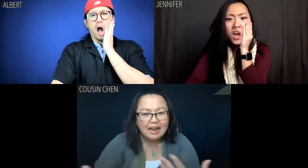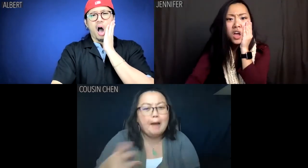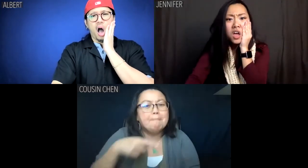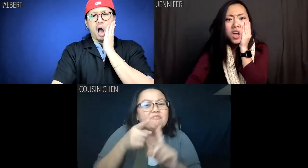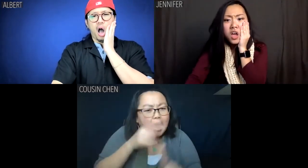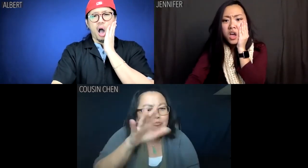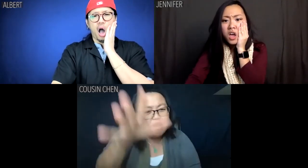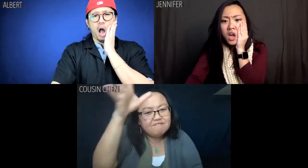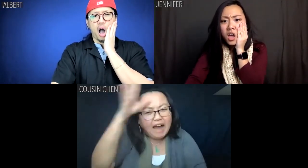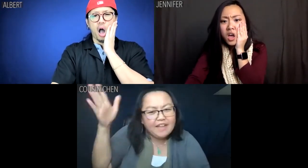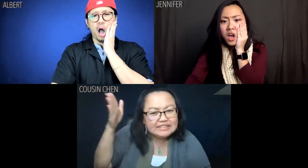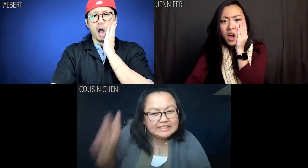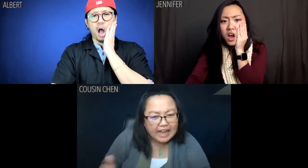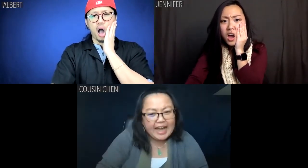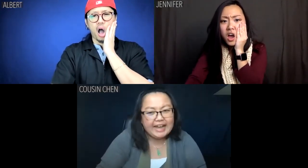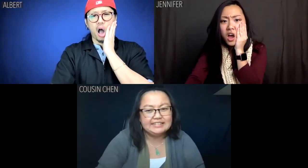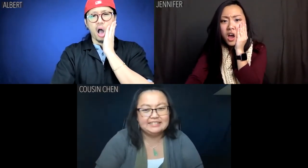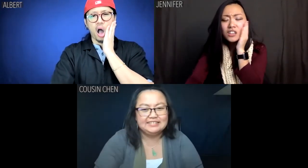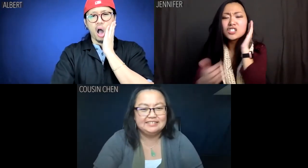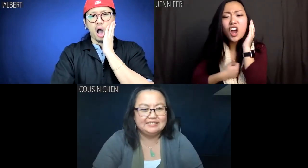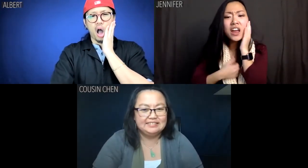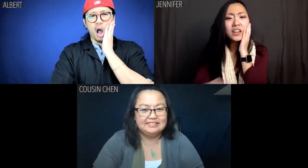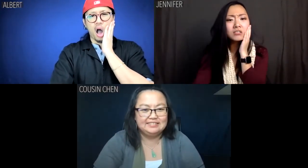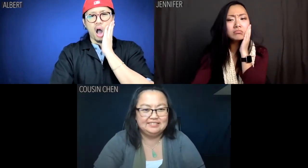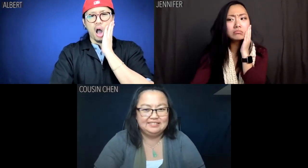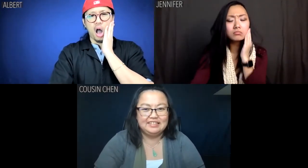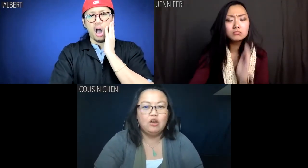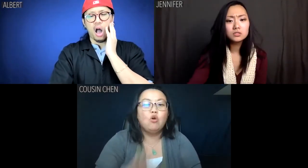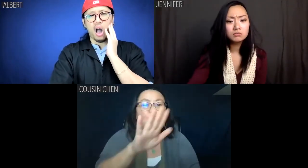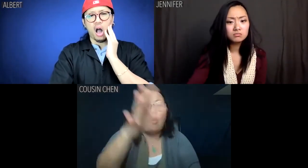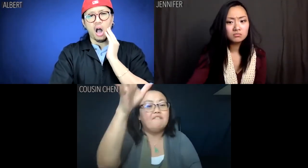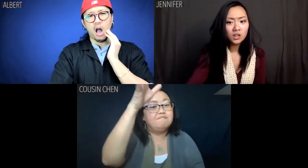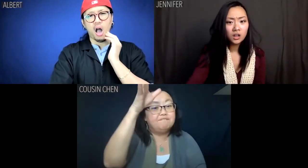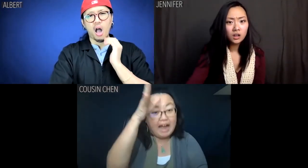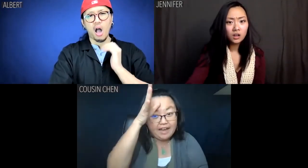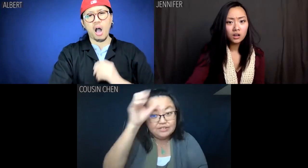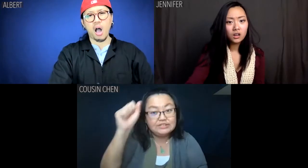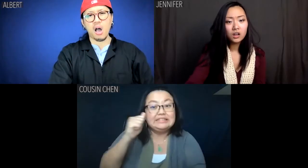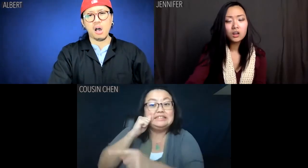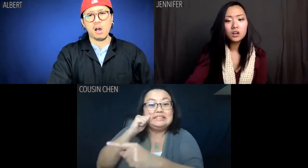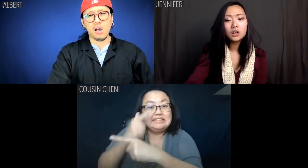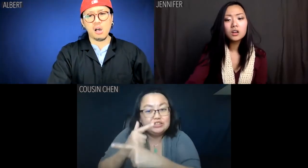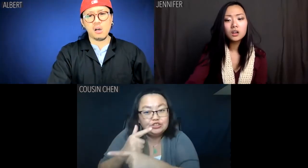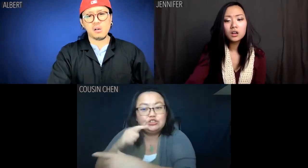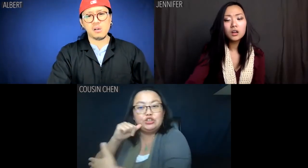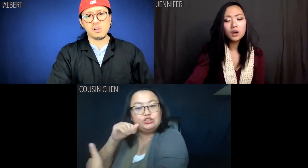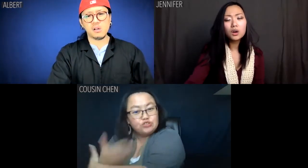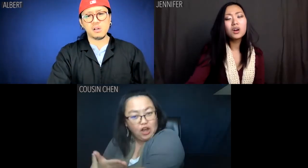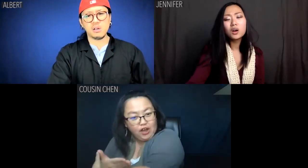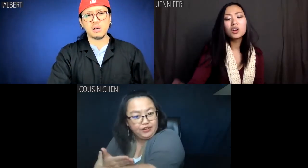Cousin Chen: I'm from your father's side. Jennifer: Sorry. Cousin Chen: I'm your father's sister's daughter.